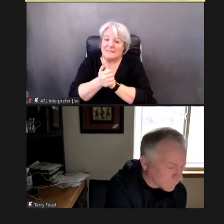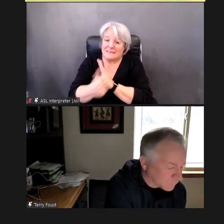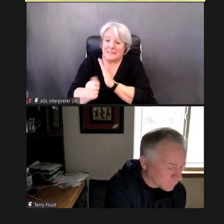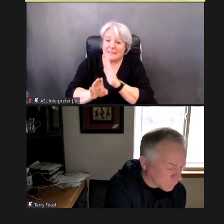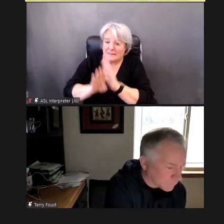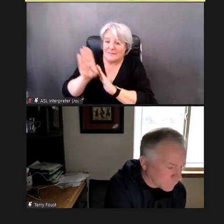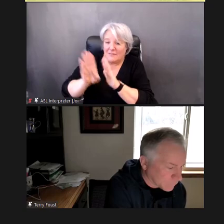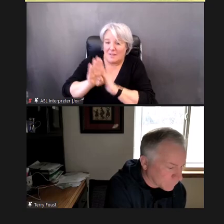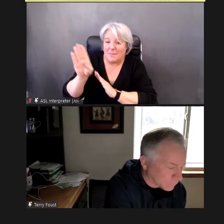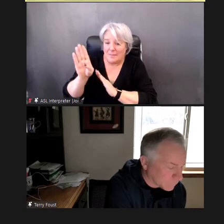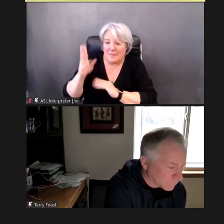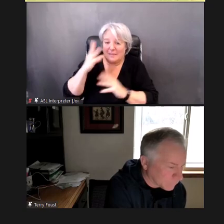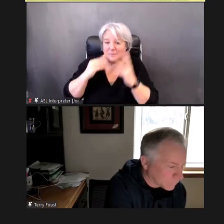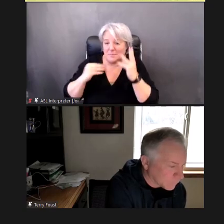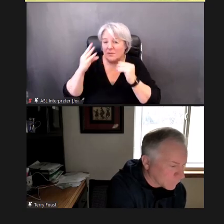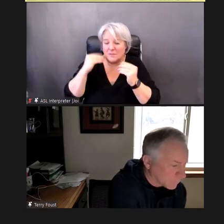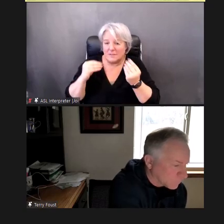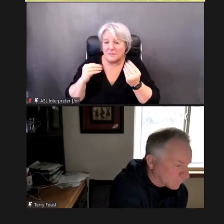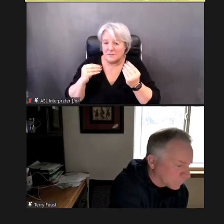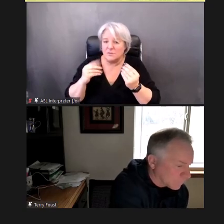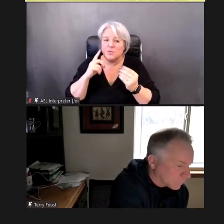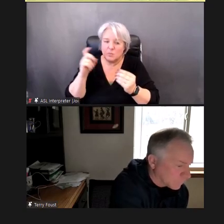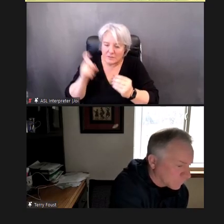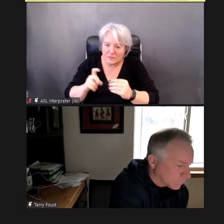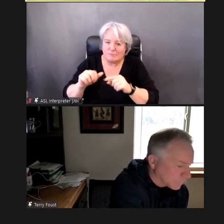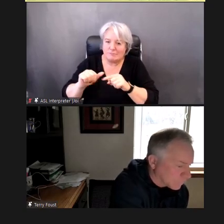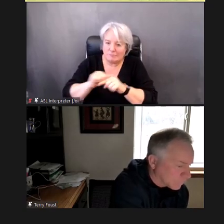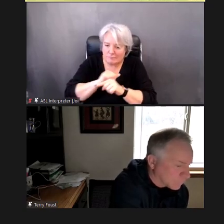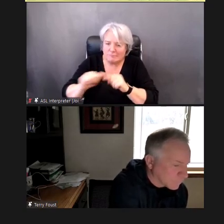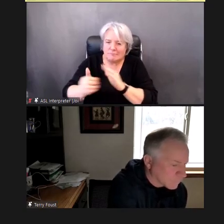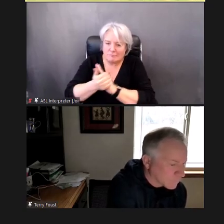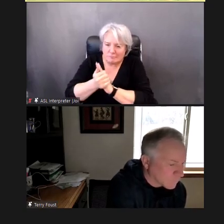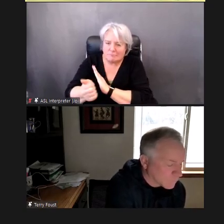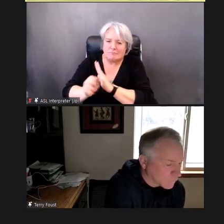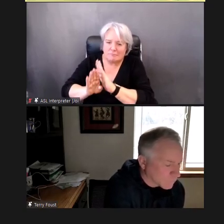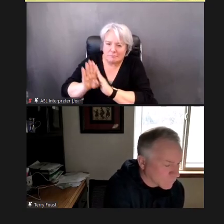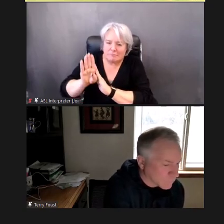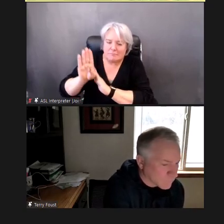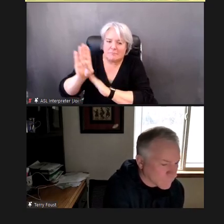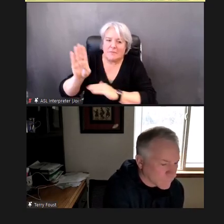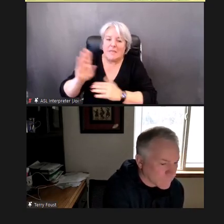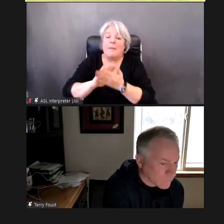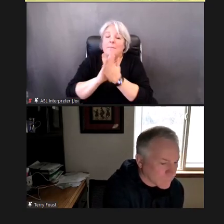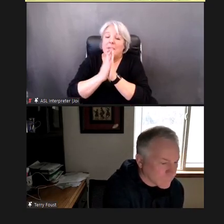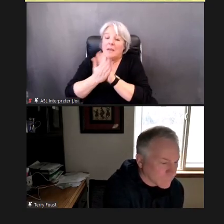And that it can become easy, and it can be easy with certain children;